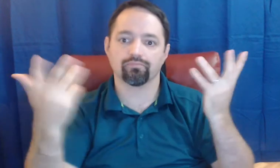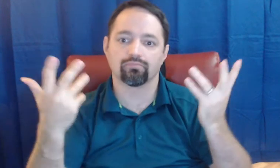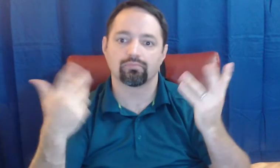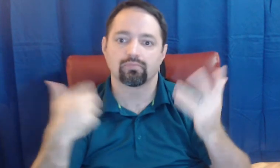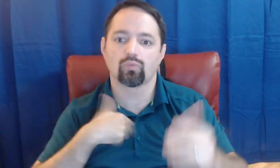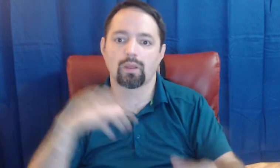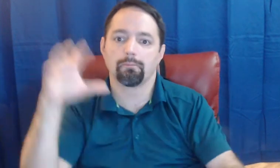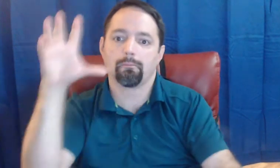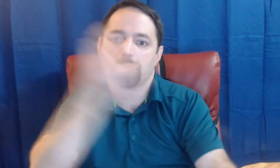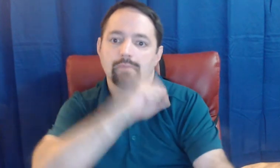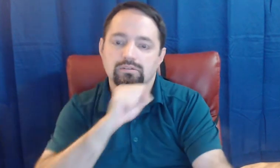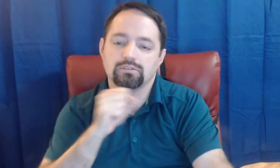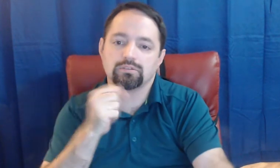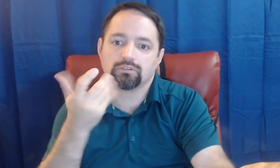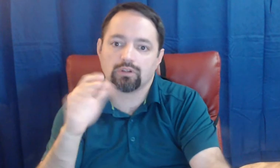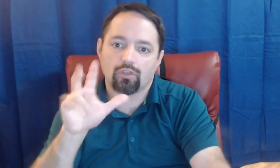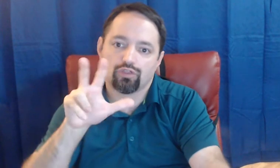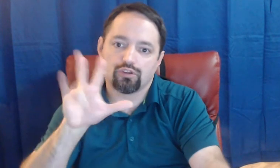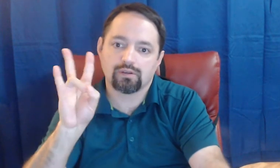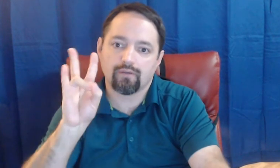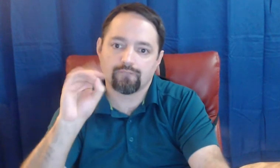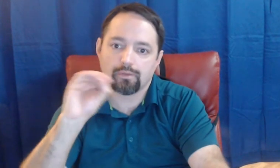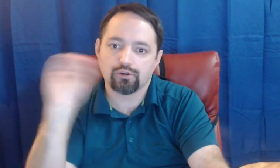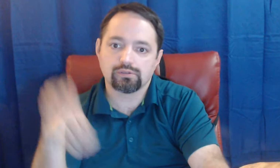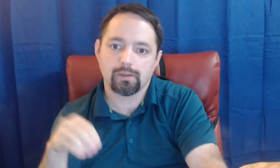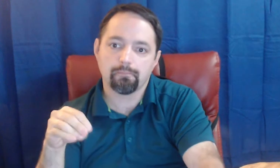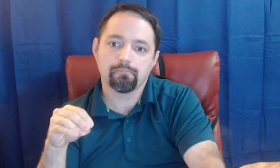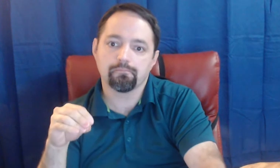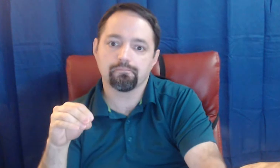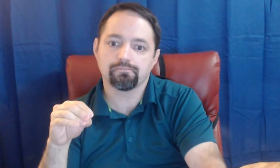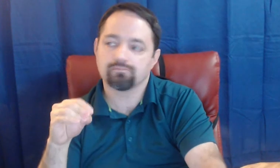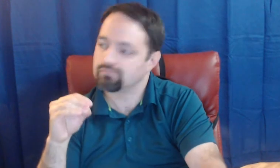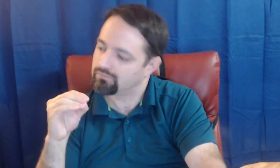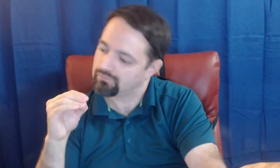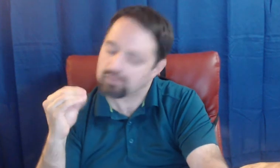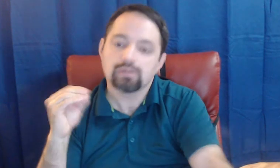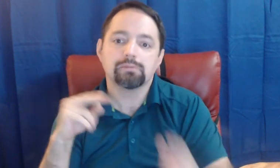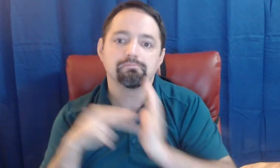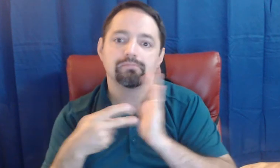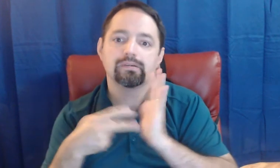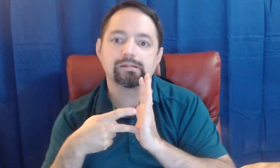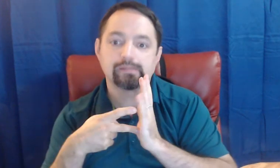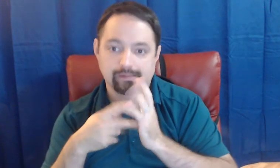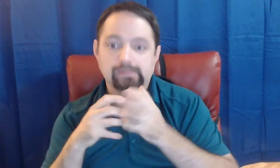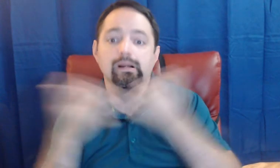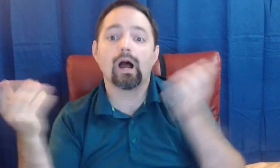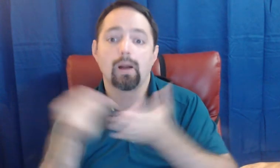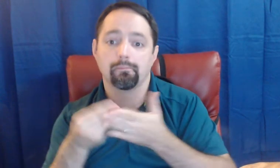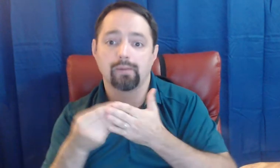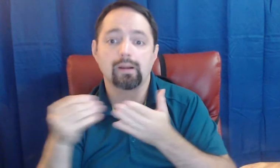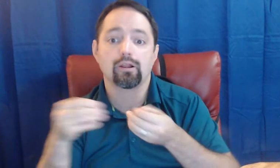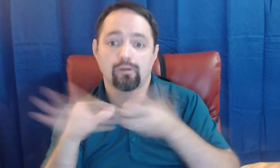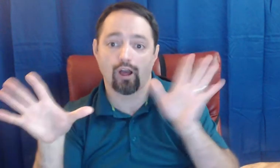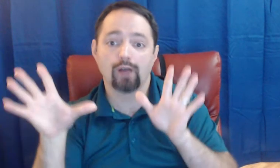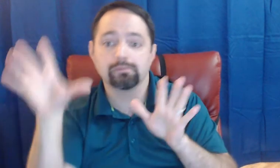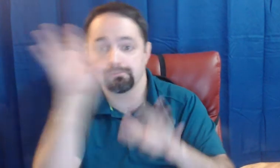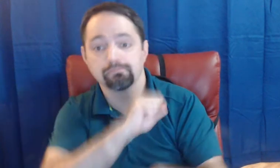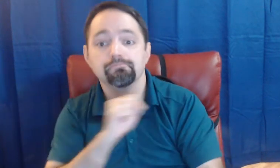it means we're missing 37% count and funding that's a lot of money lost